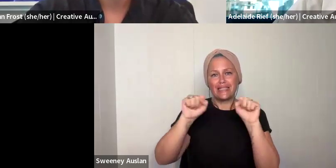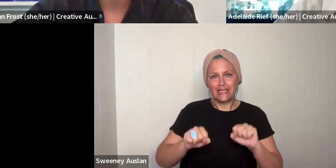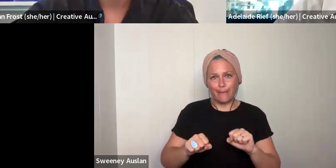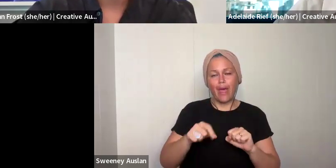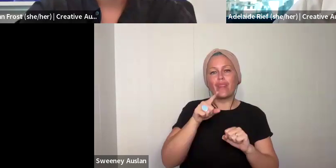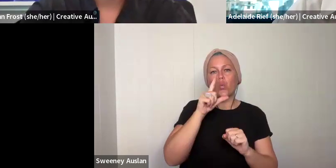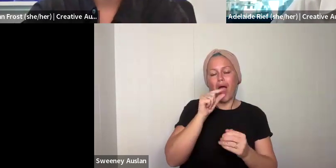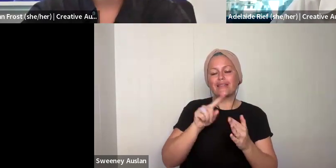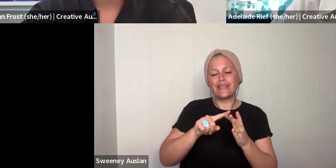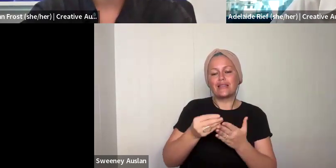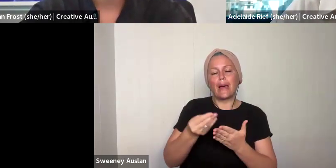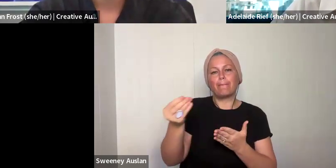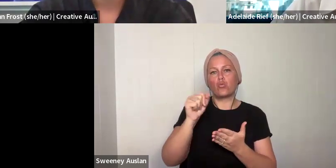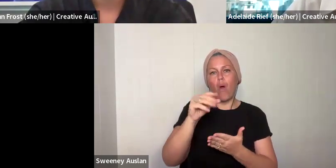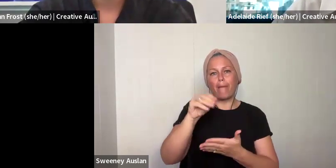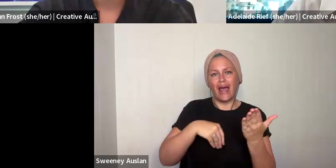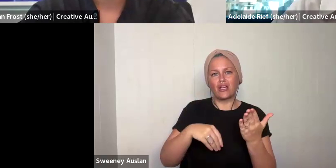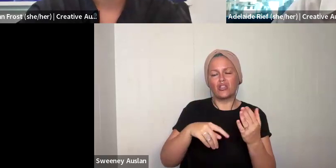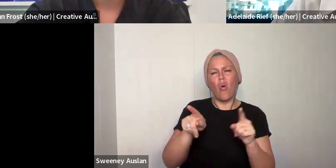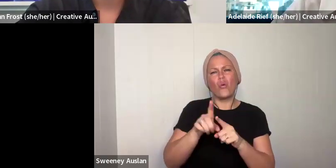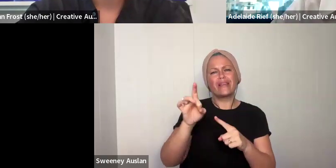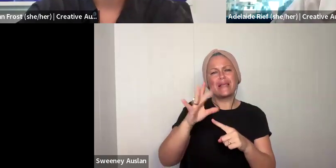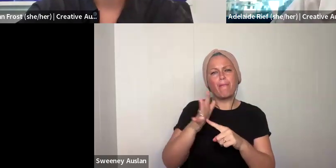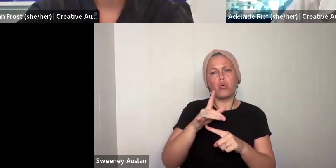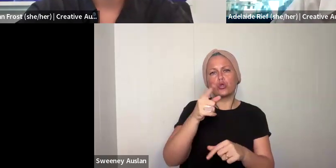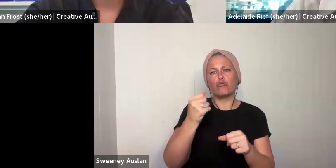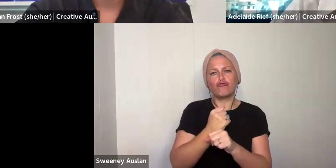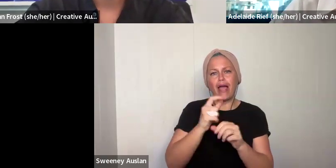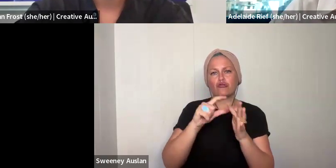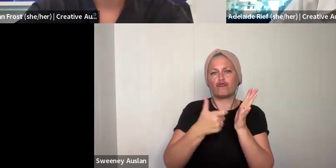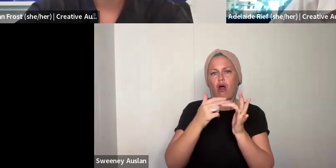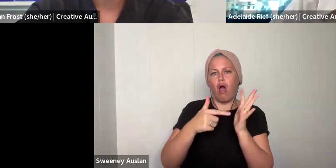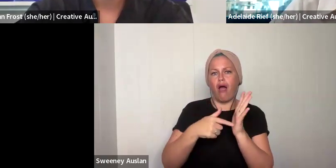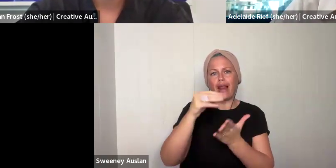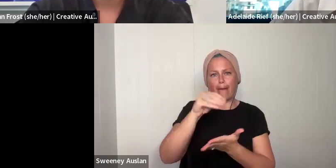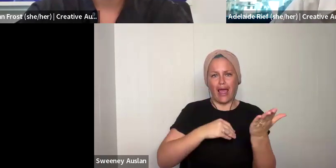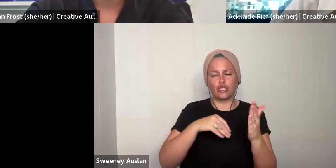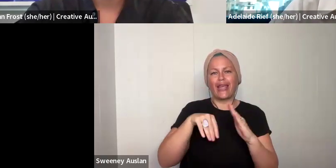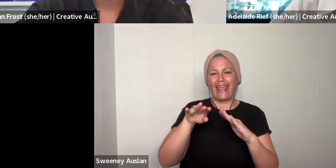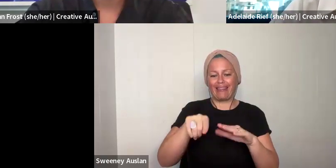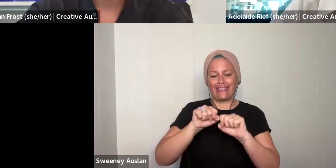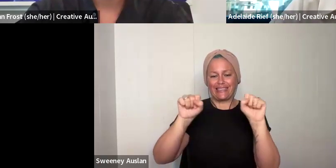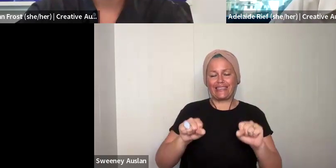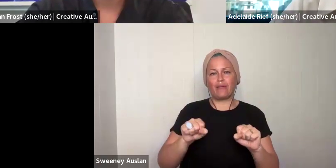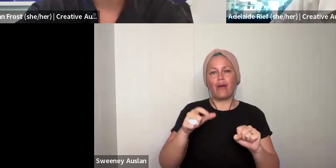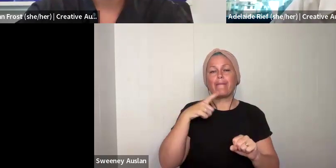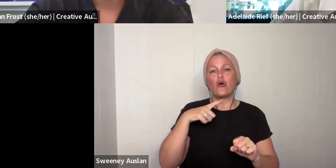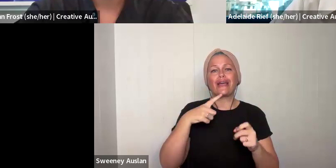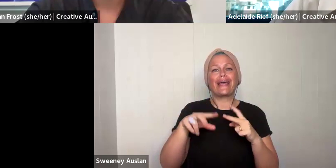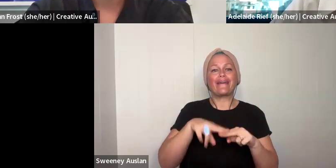This will guarantee that you have access and you could submit your application. It is also really important that you create a draft